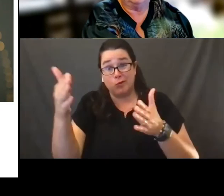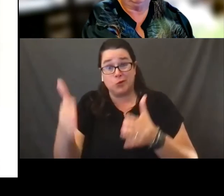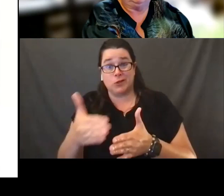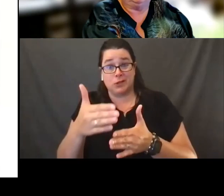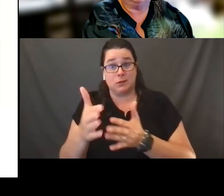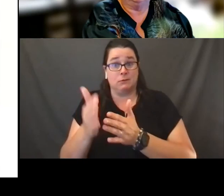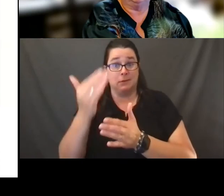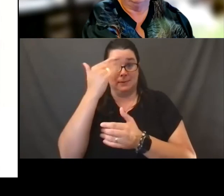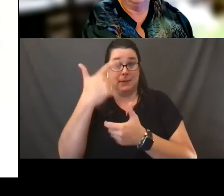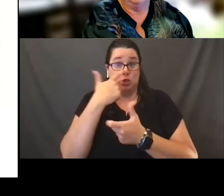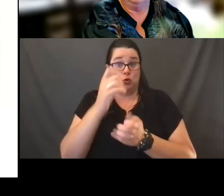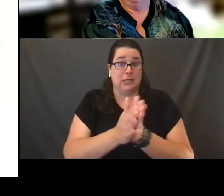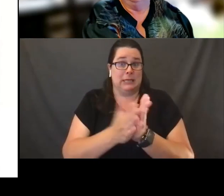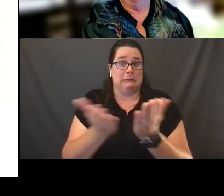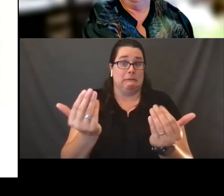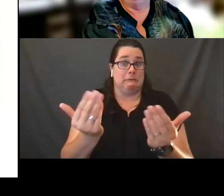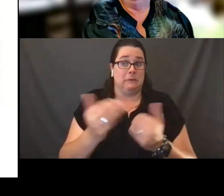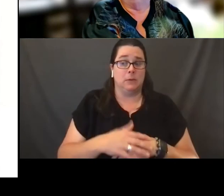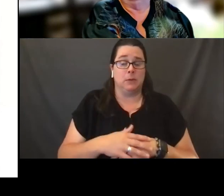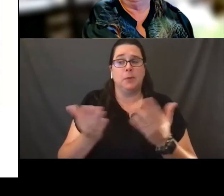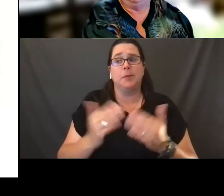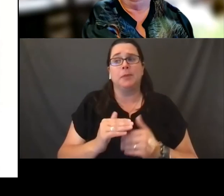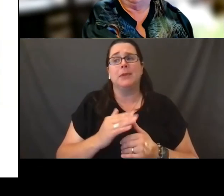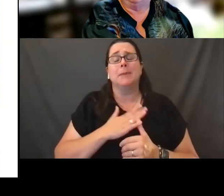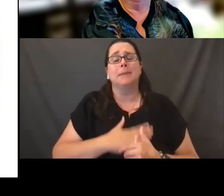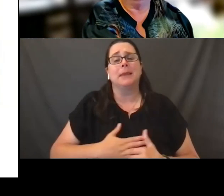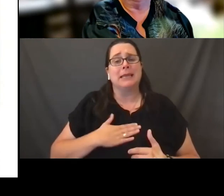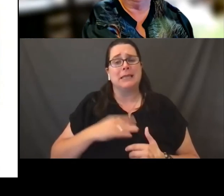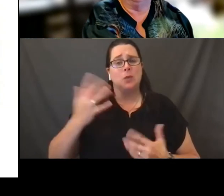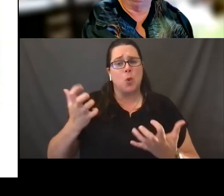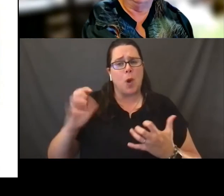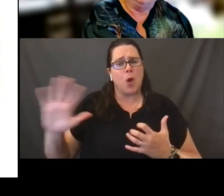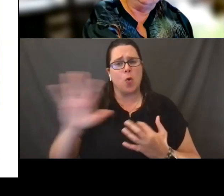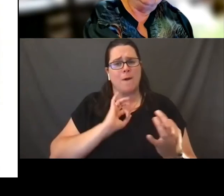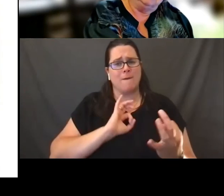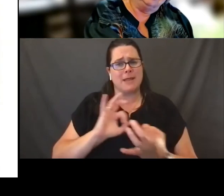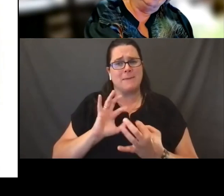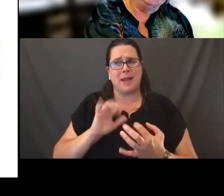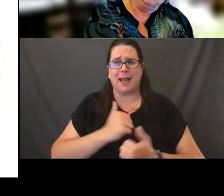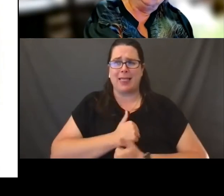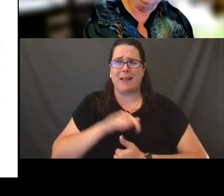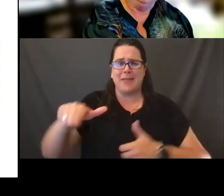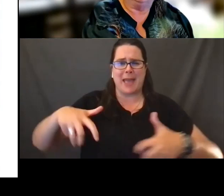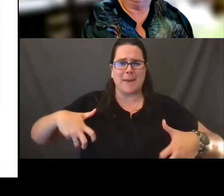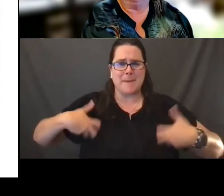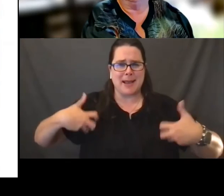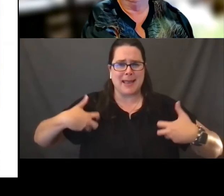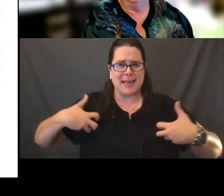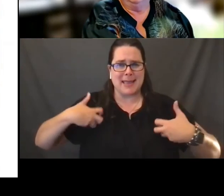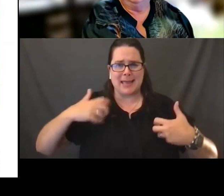Next please. And give us feedback. I love this little monkey in the mirror here.